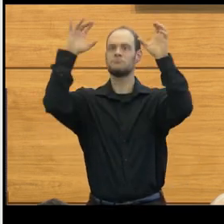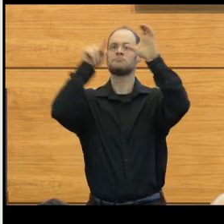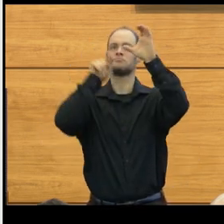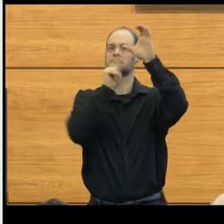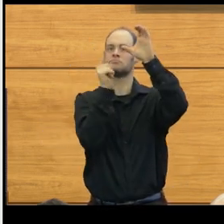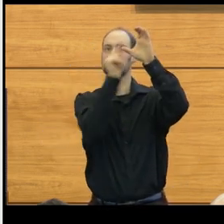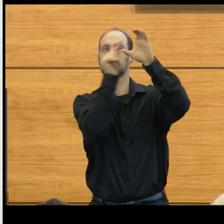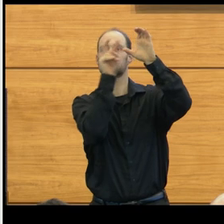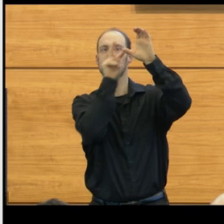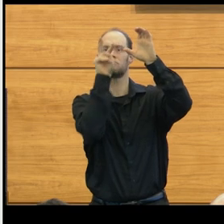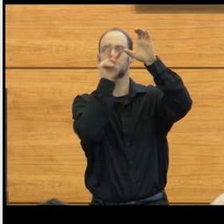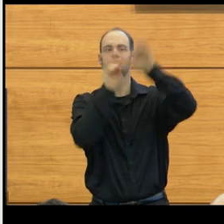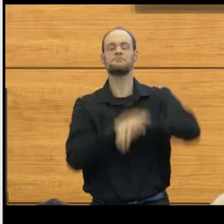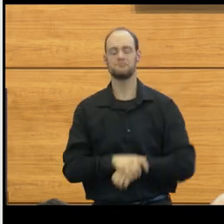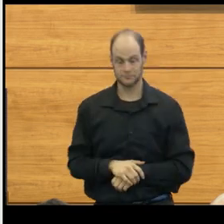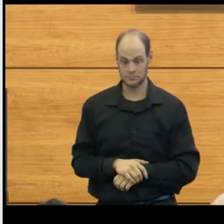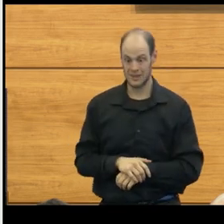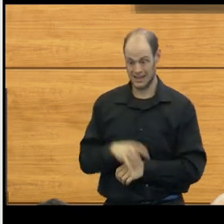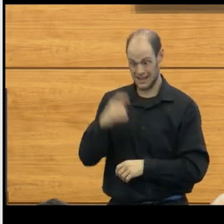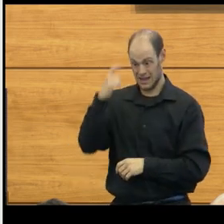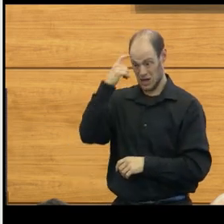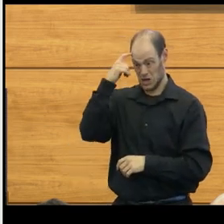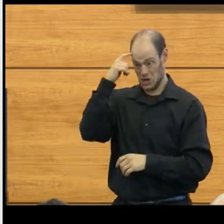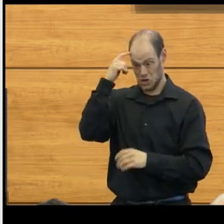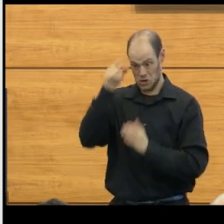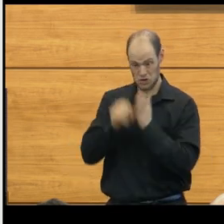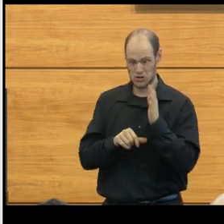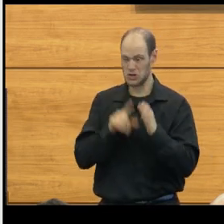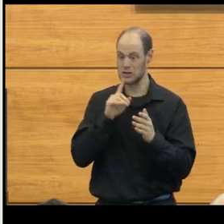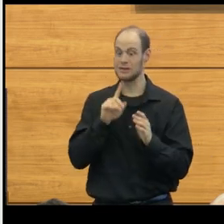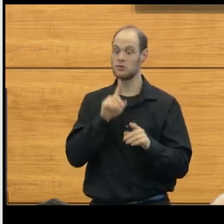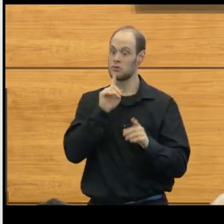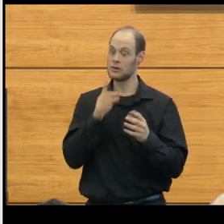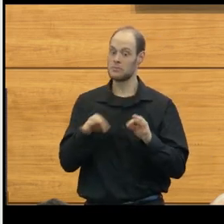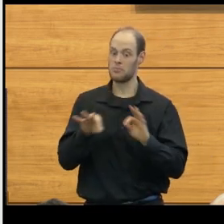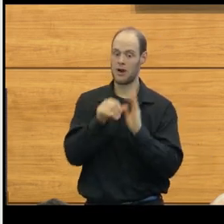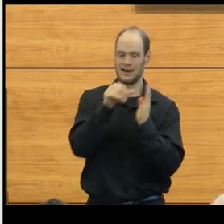Neurosurgery is an area in which technology blends